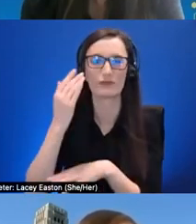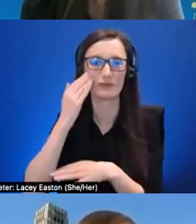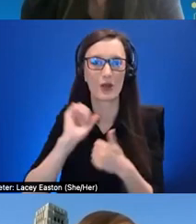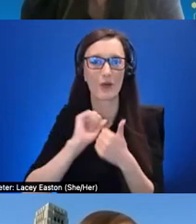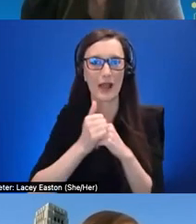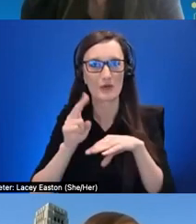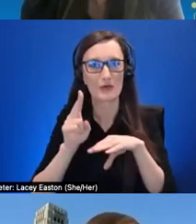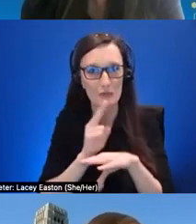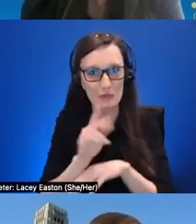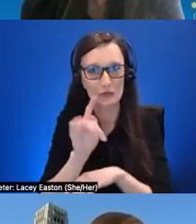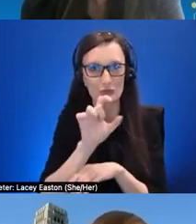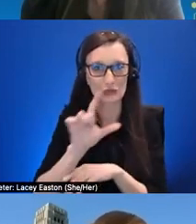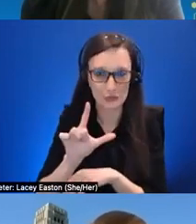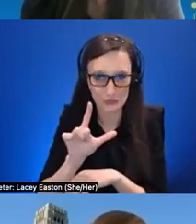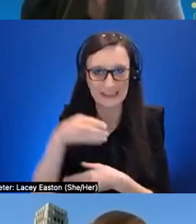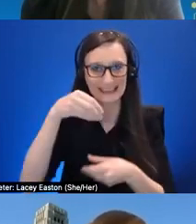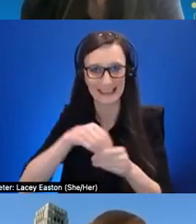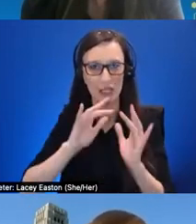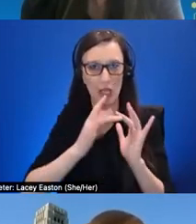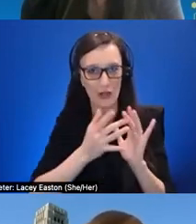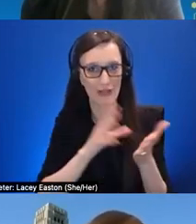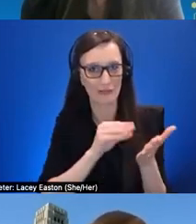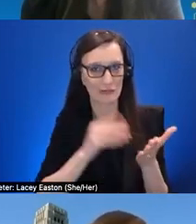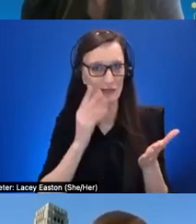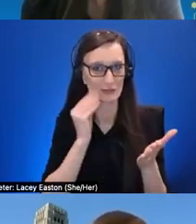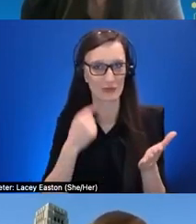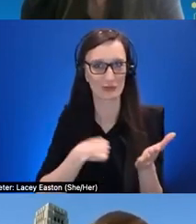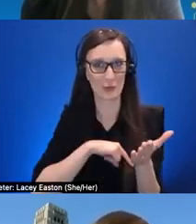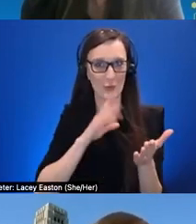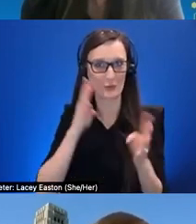be creating um so essentially learners might be learning how to use a tool